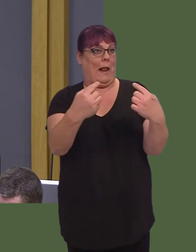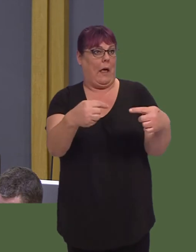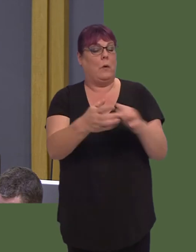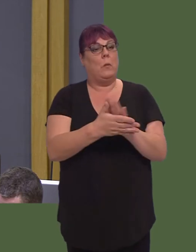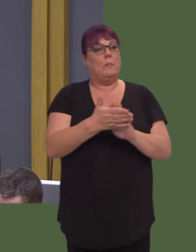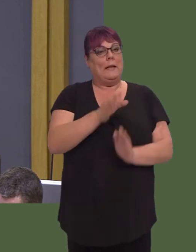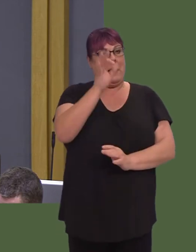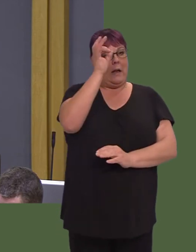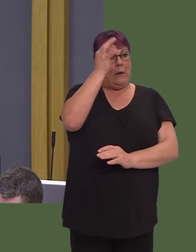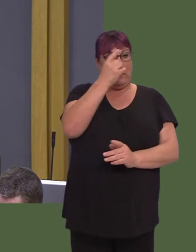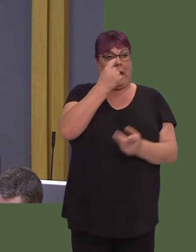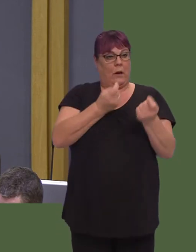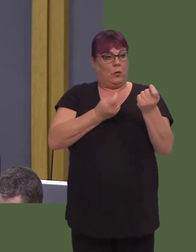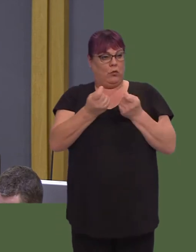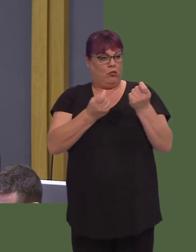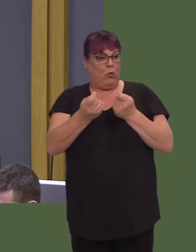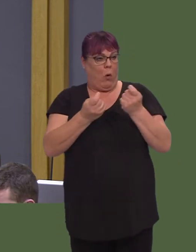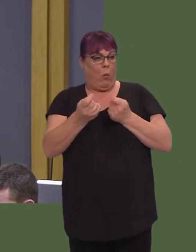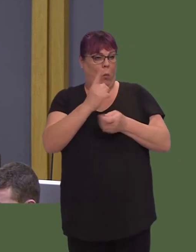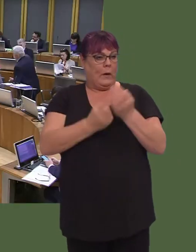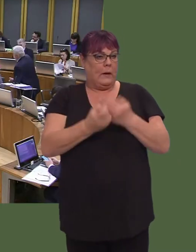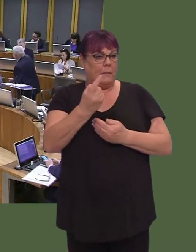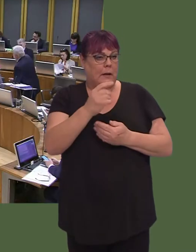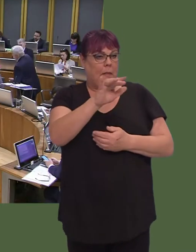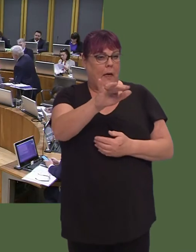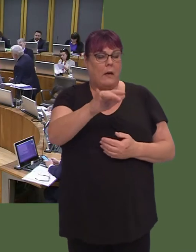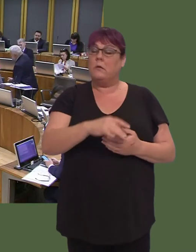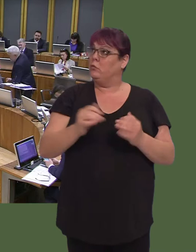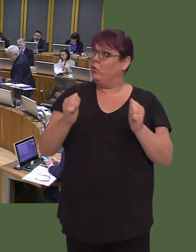Nid yw e mor rhwydd ‚ hynny achos: beth syín digwydd wedyn, er enghraifft, yng Nghaerdydd,